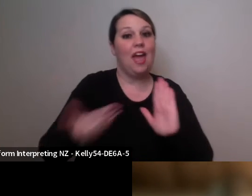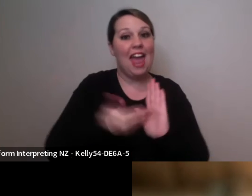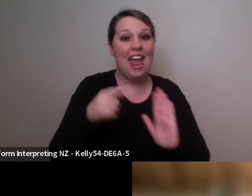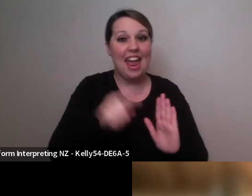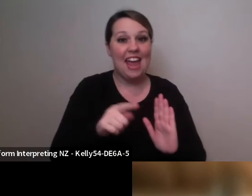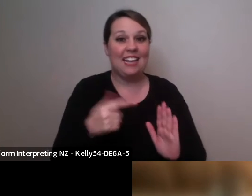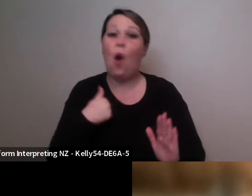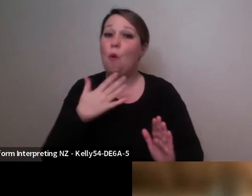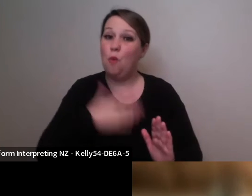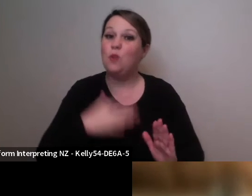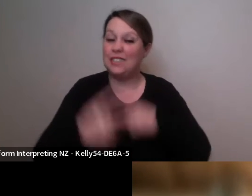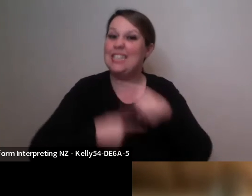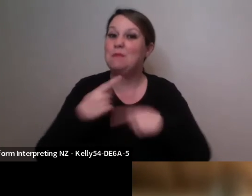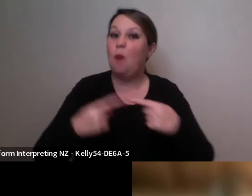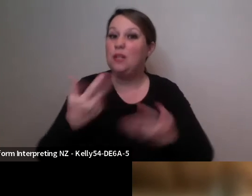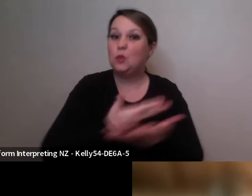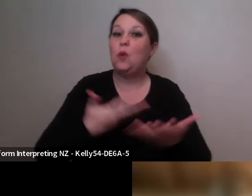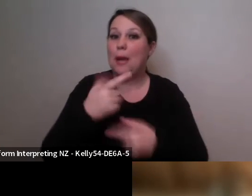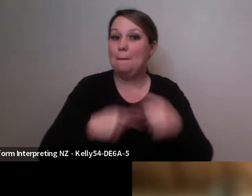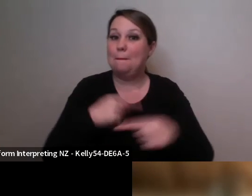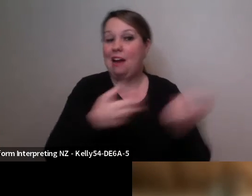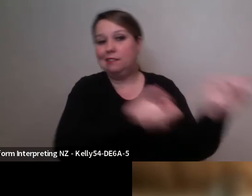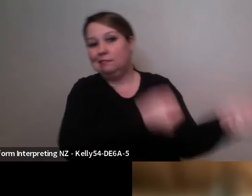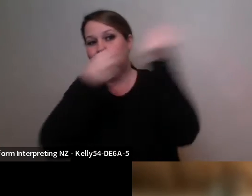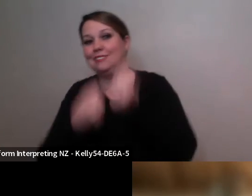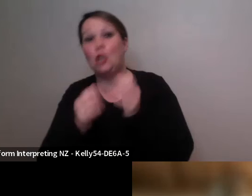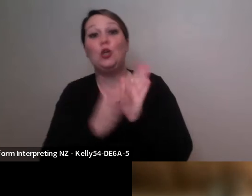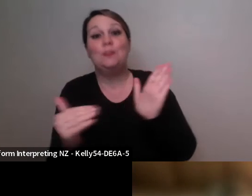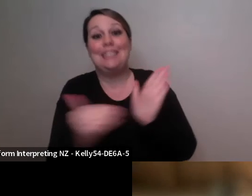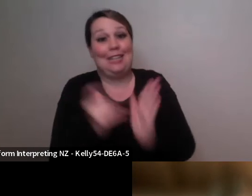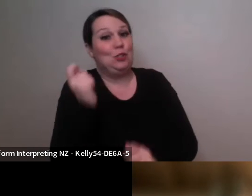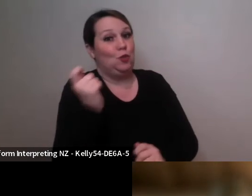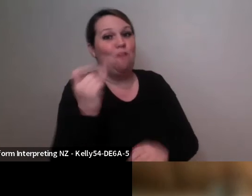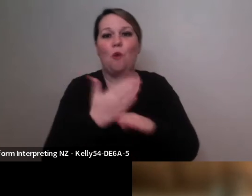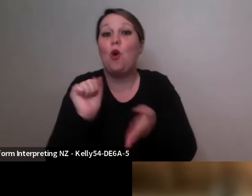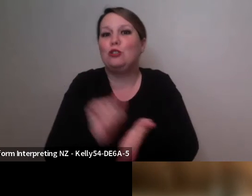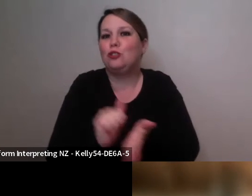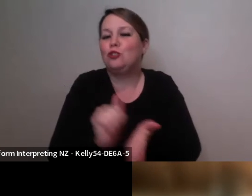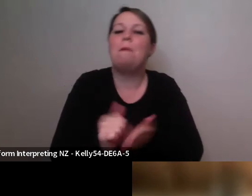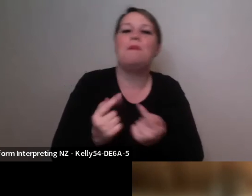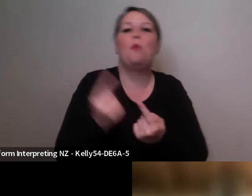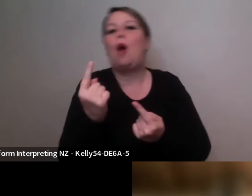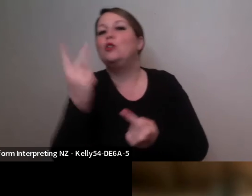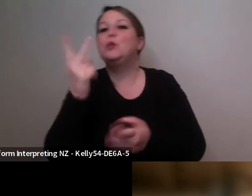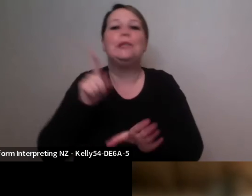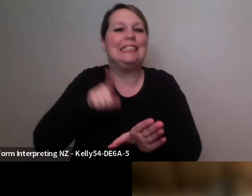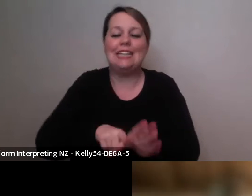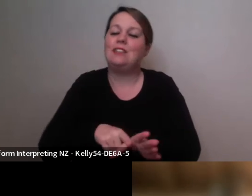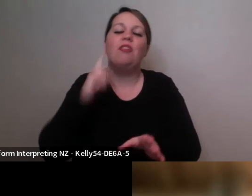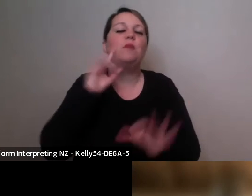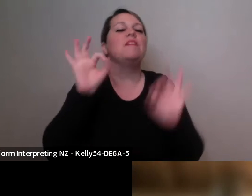for a workshop sometime in the next in the next year to two years. I think it would be fabulous to